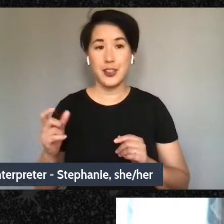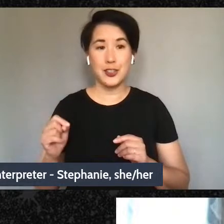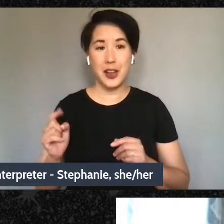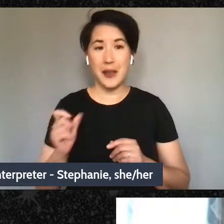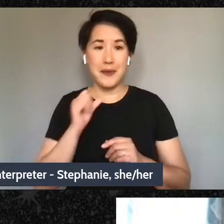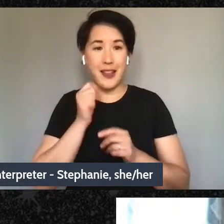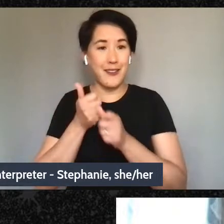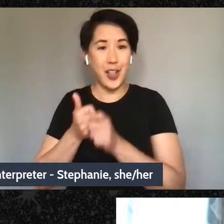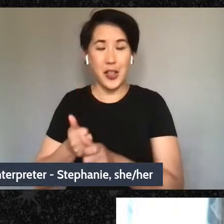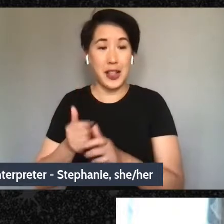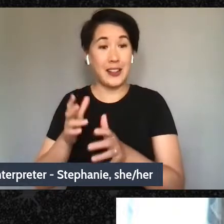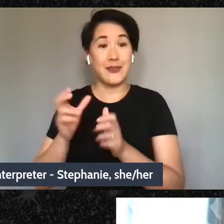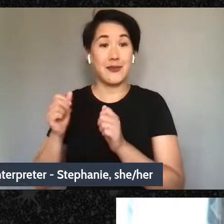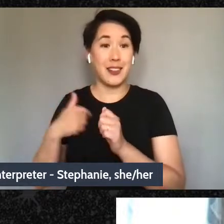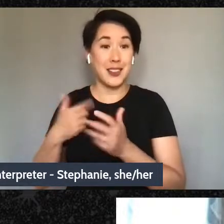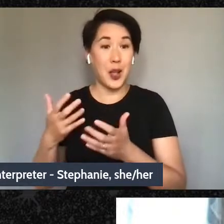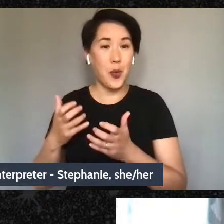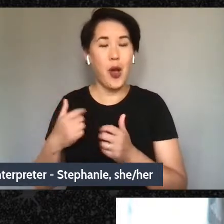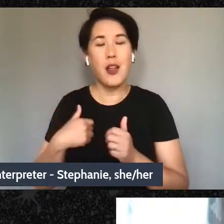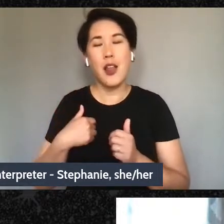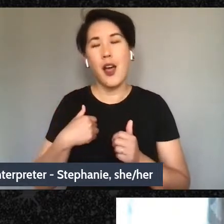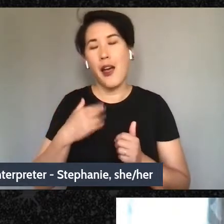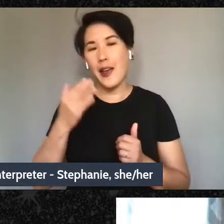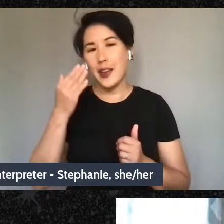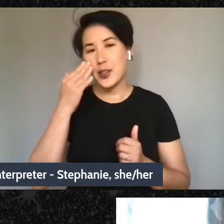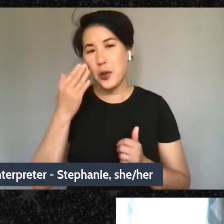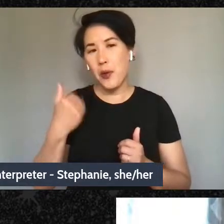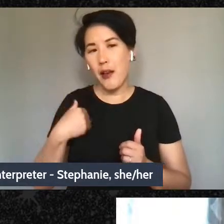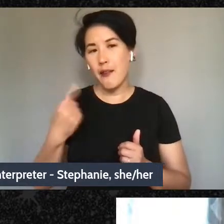there had been a question around looking at the difference between